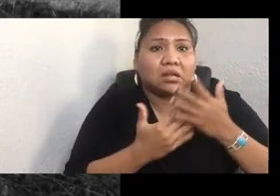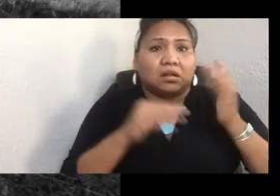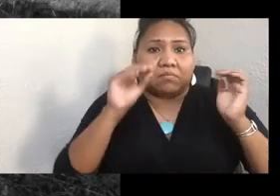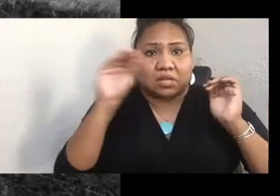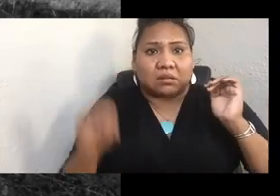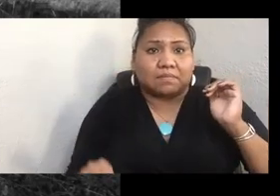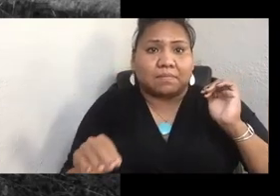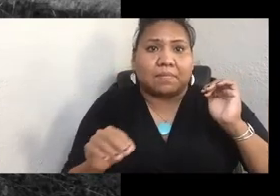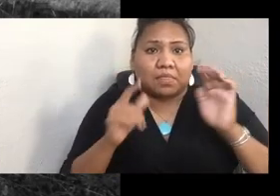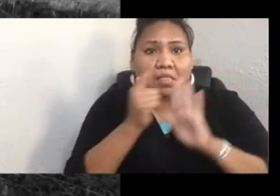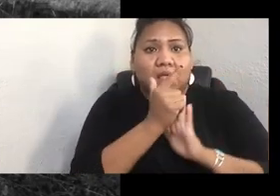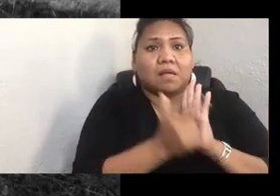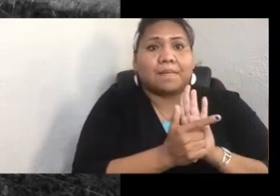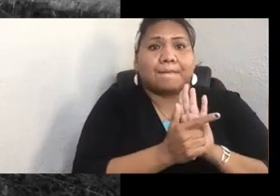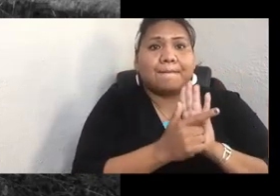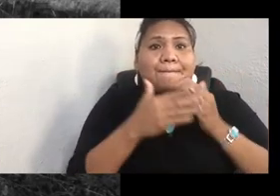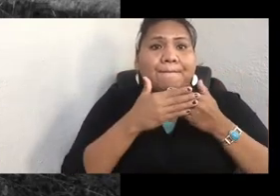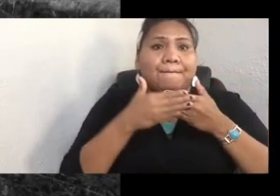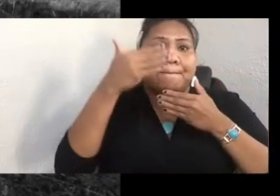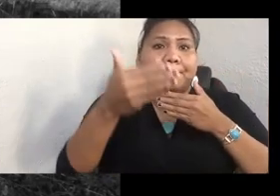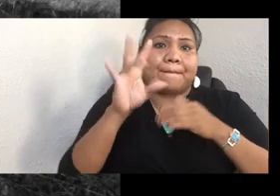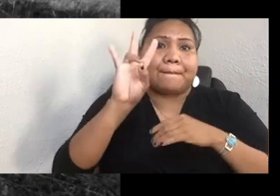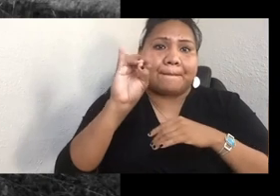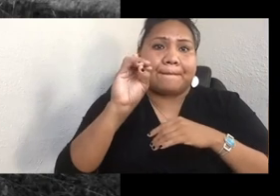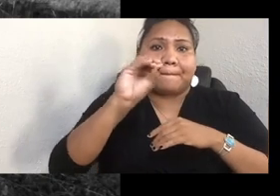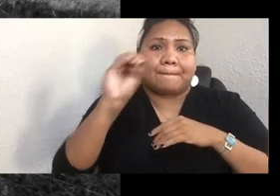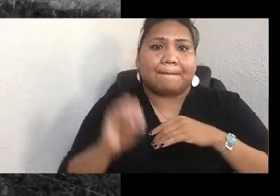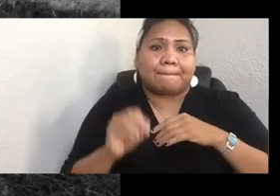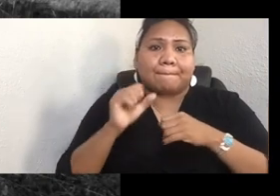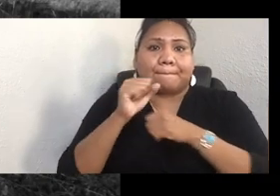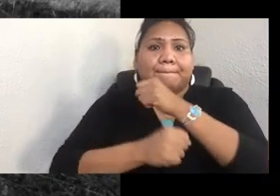will not be a single person that will qualify for enrollment.